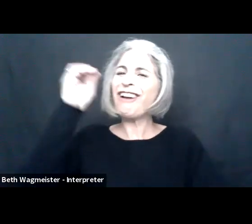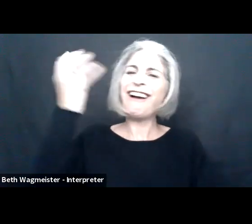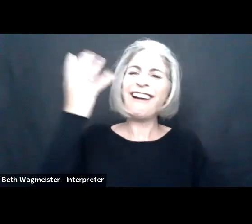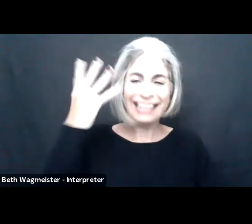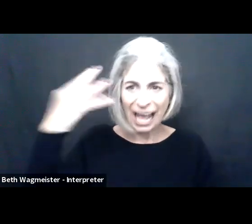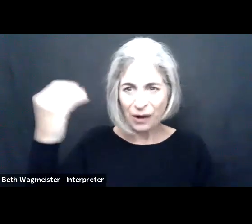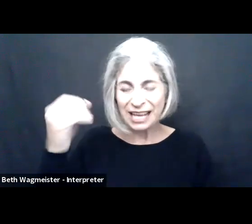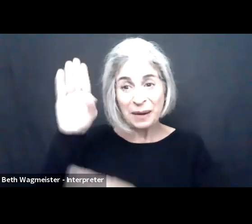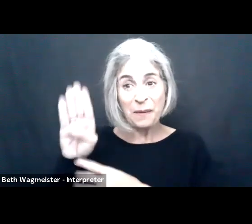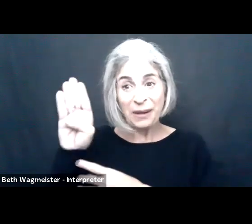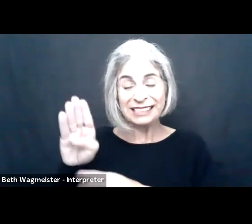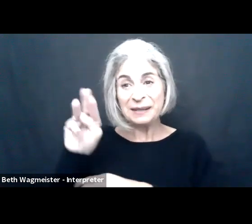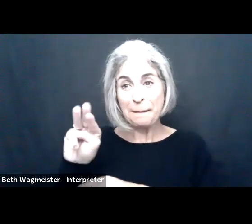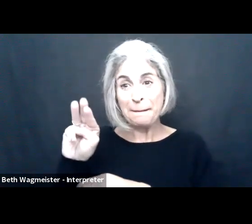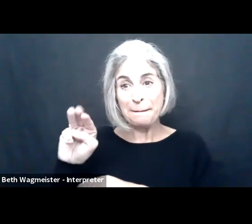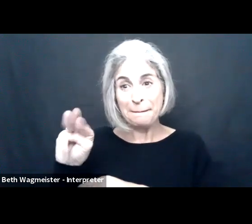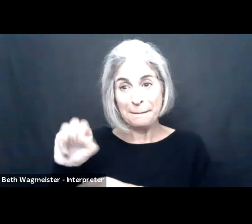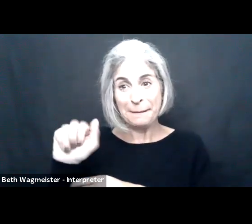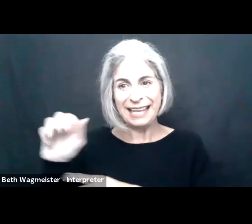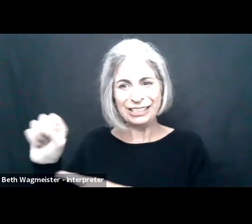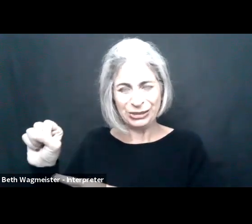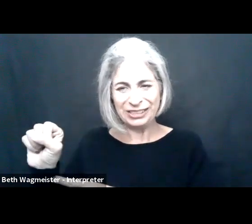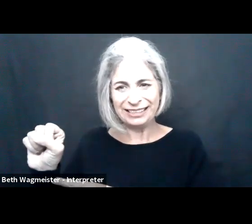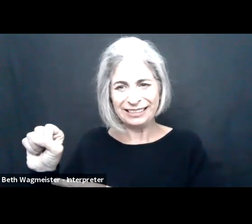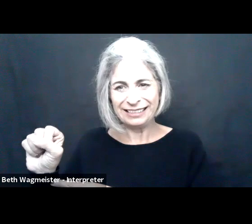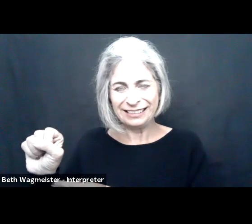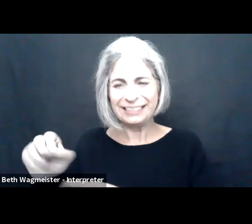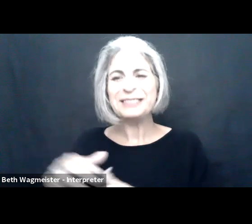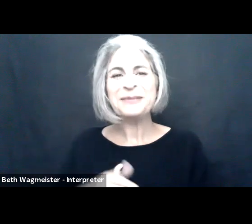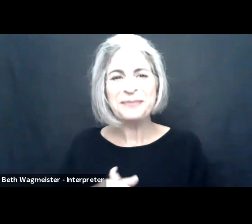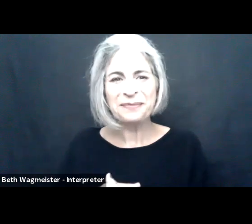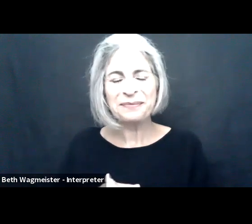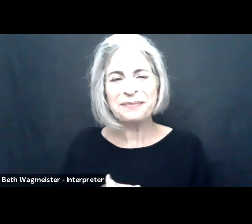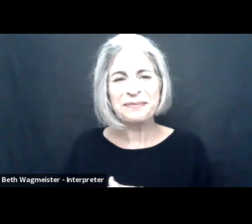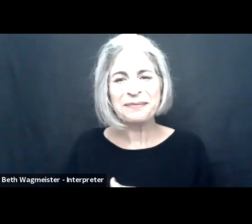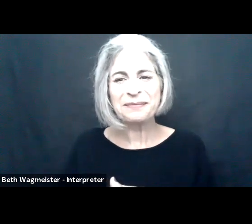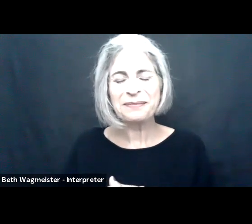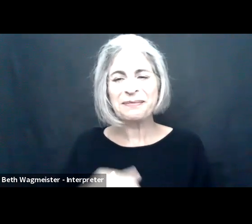have brown hair, in a blue sweater, sitting here in some beautiful natural